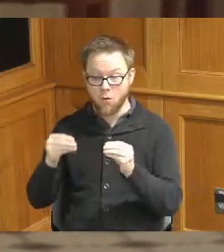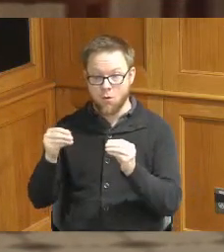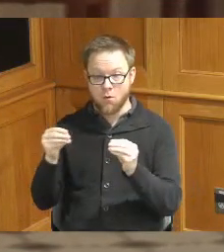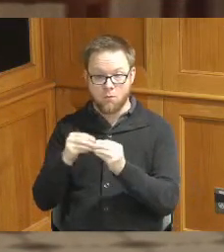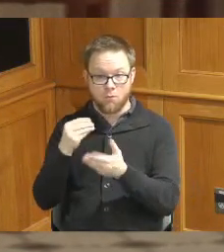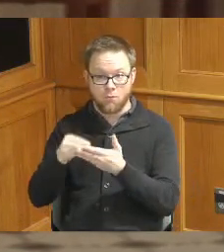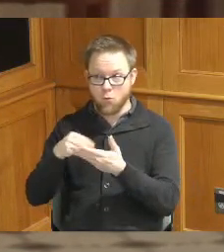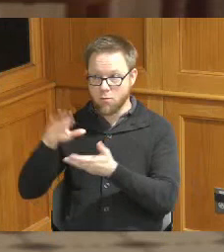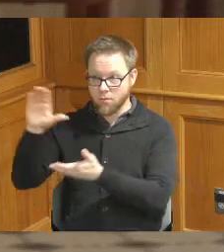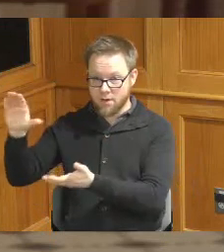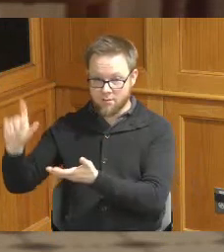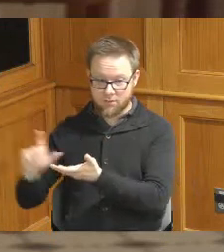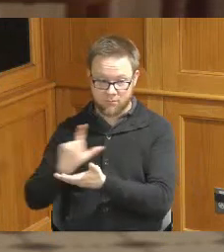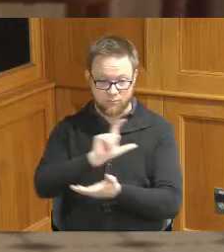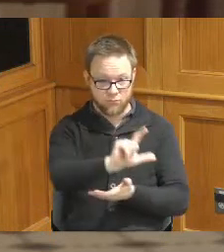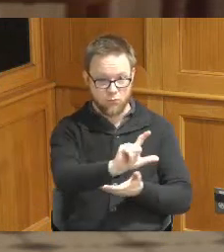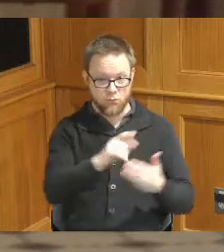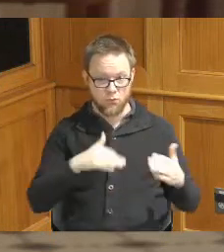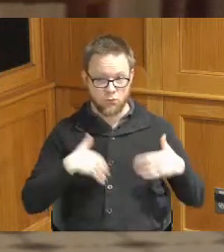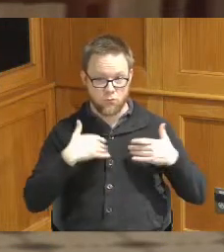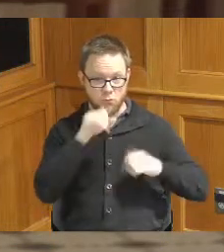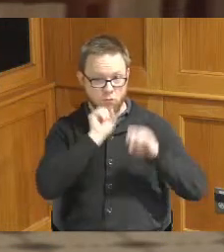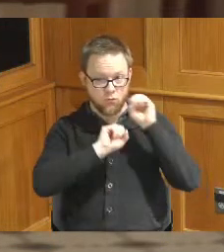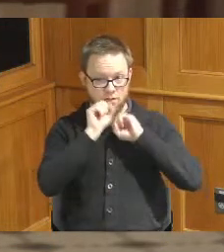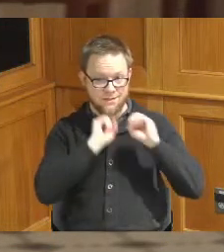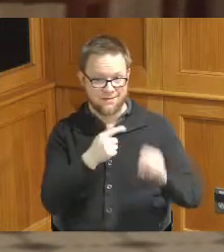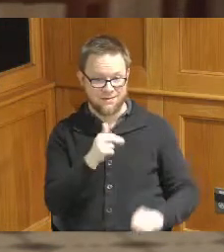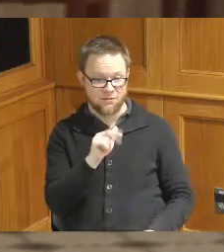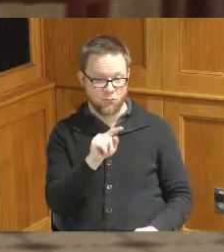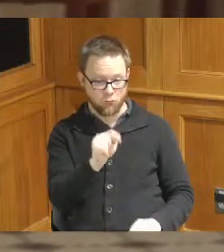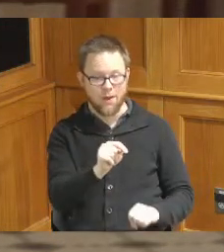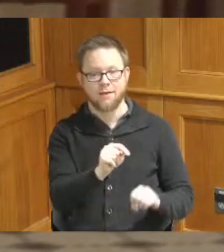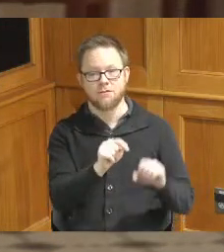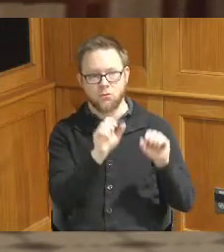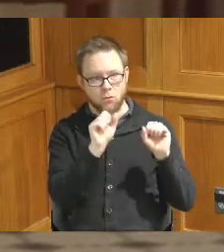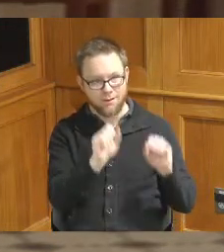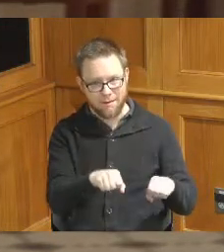youth resiliency Grant to bring forward Grant agreements for board consideration